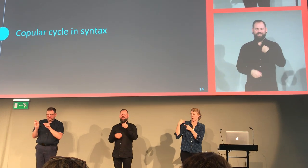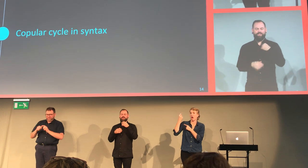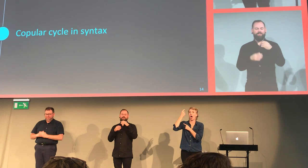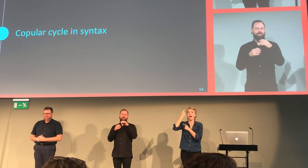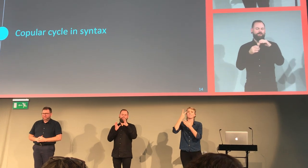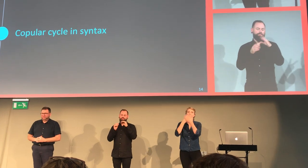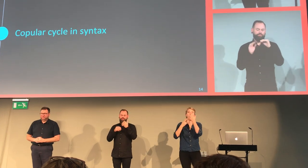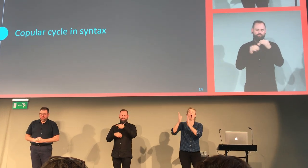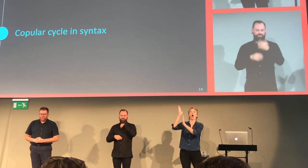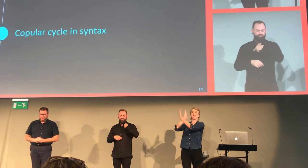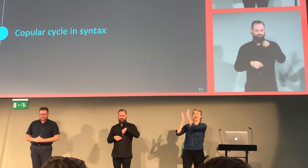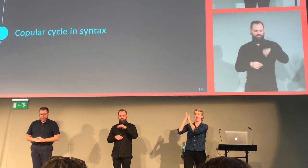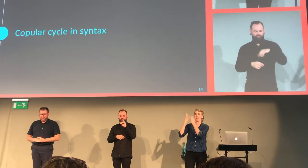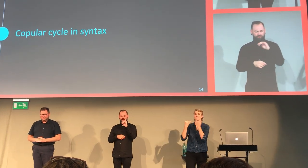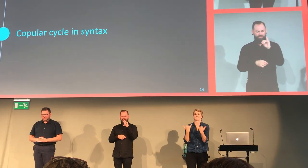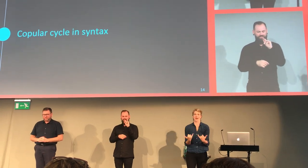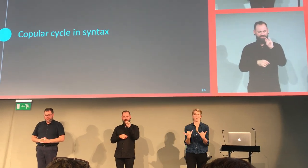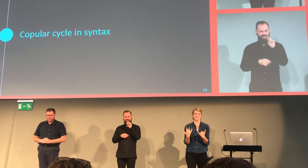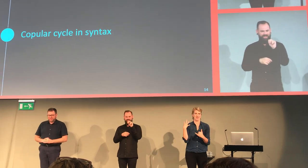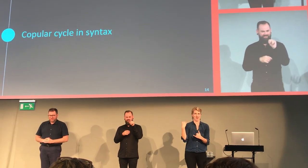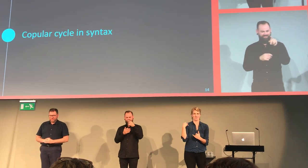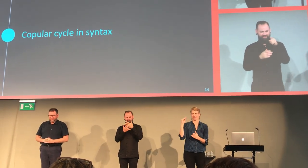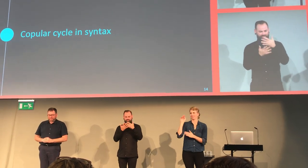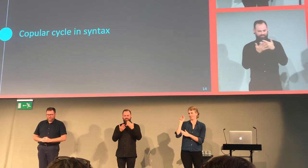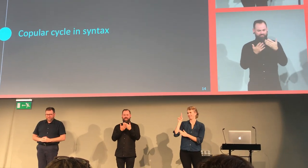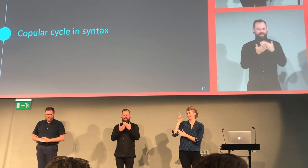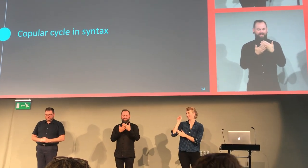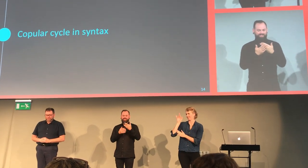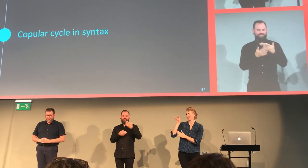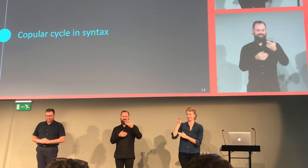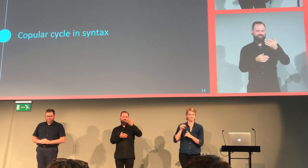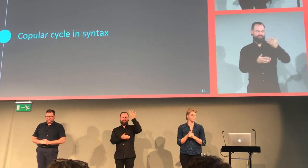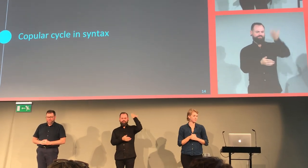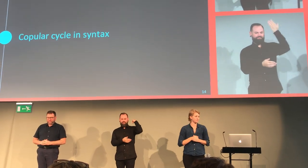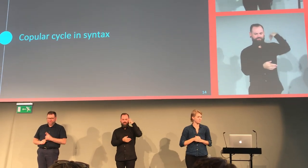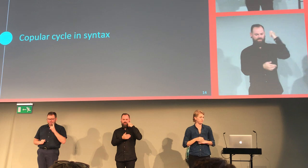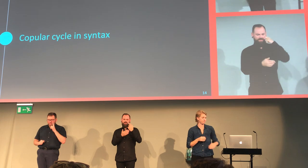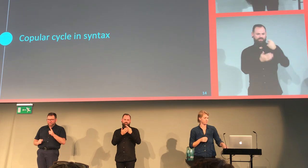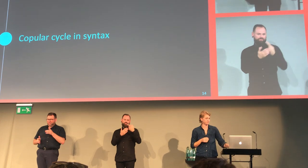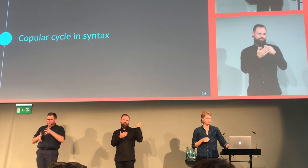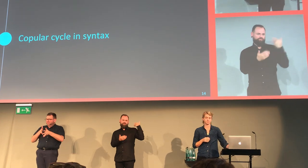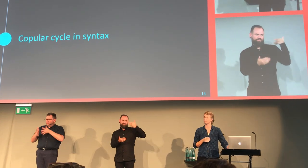I'm going to look at spoken Mandarin first in it's archaic form and in a modern form.